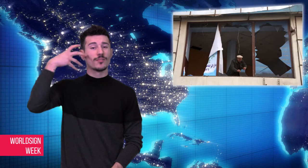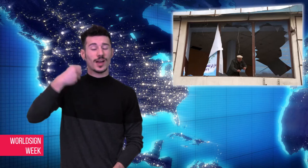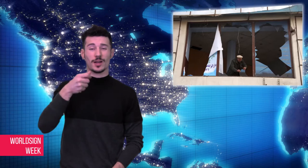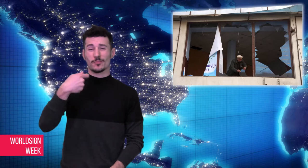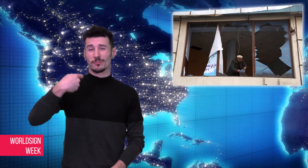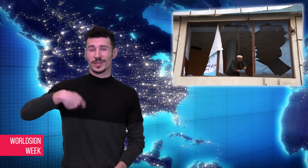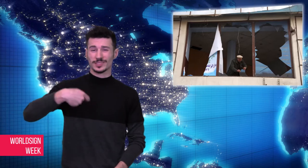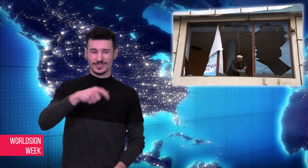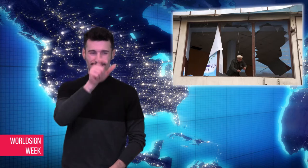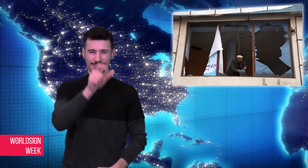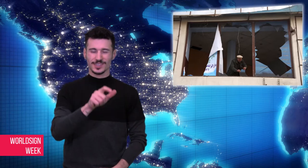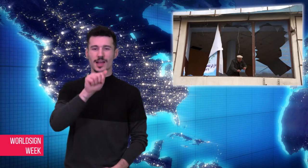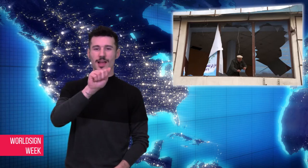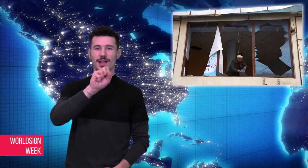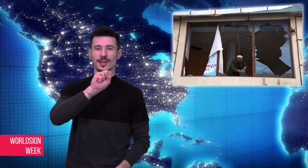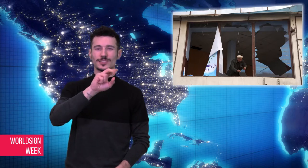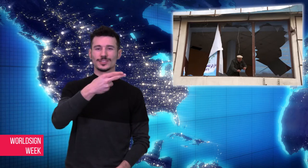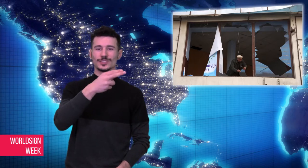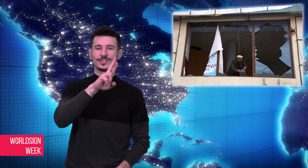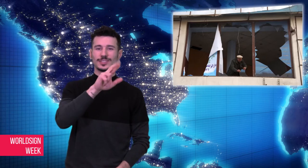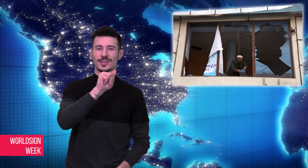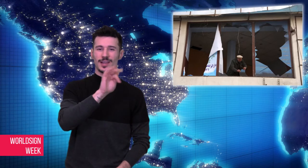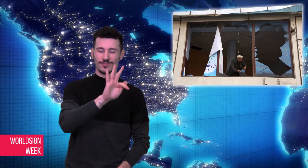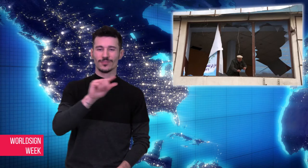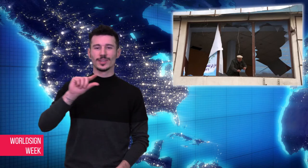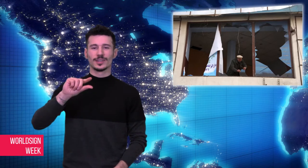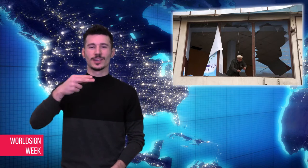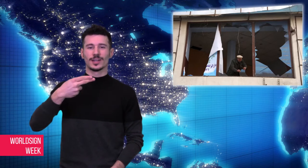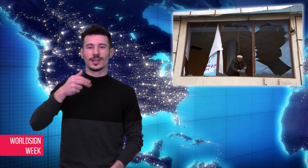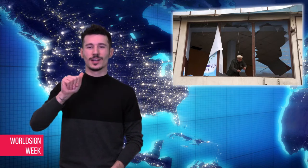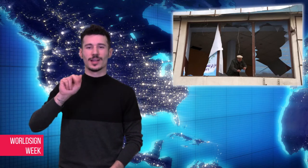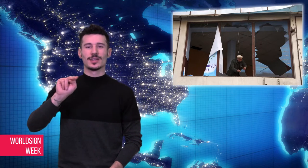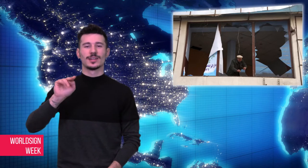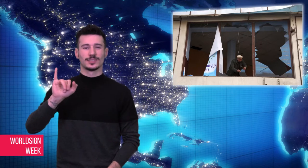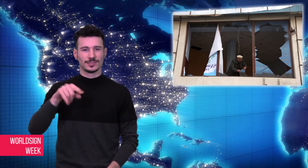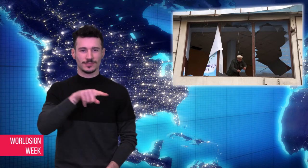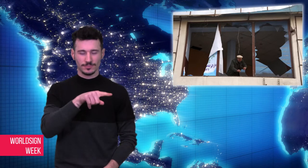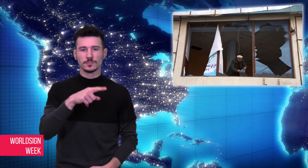Afghan president Ashraf Ghani denounced